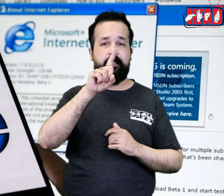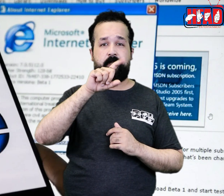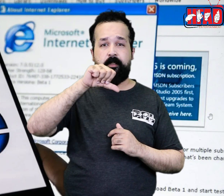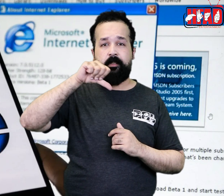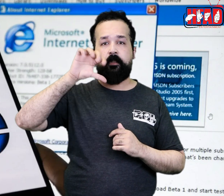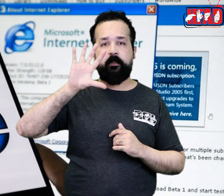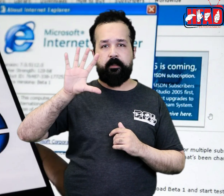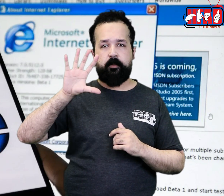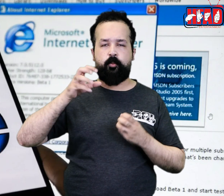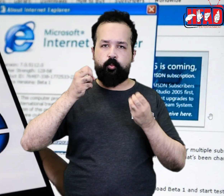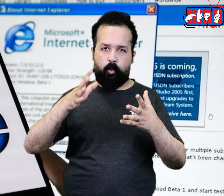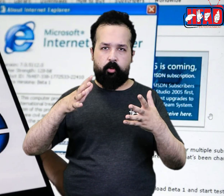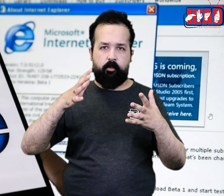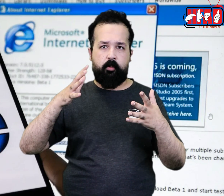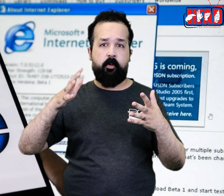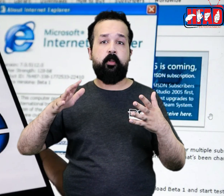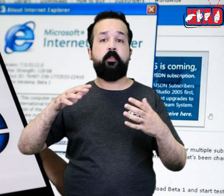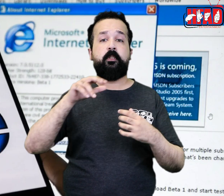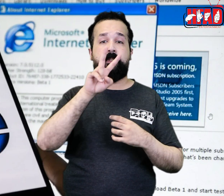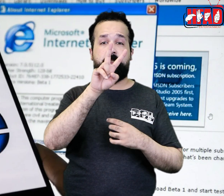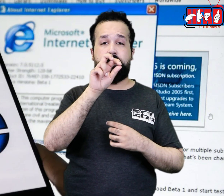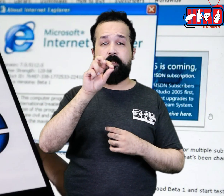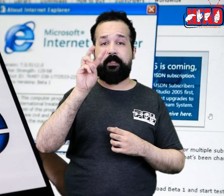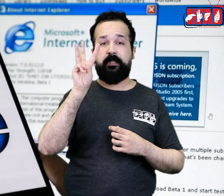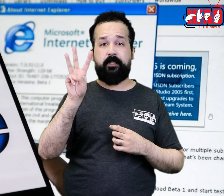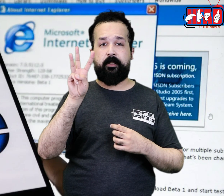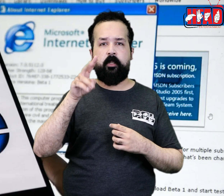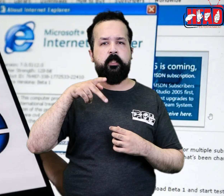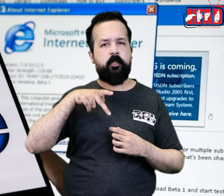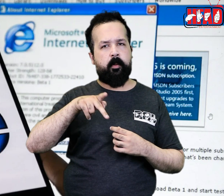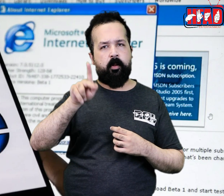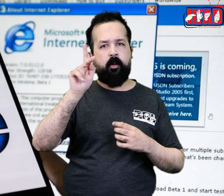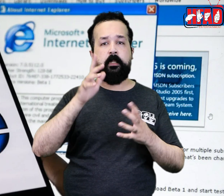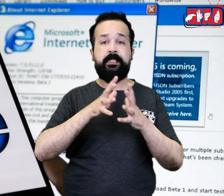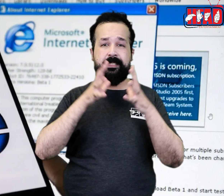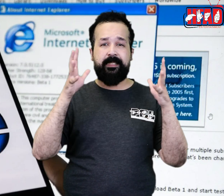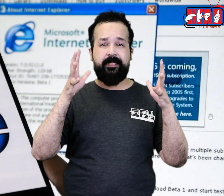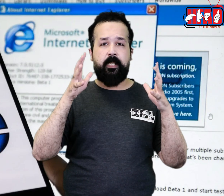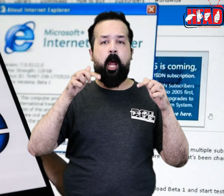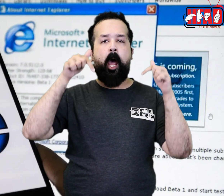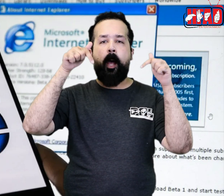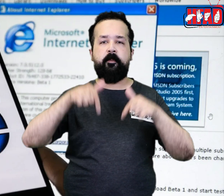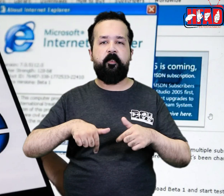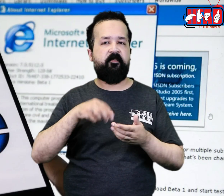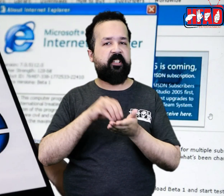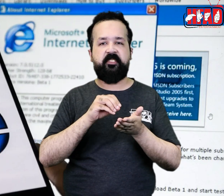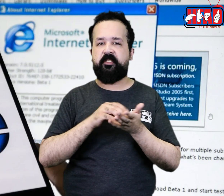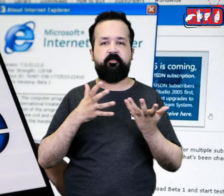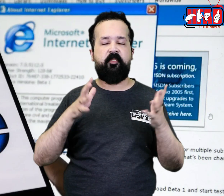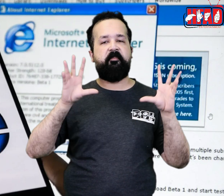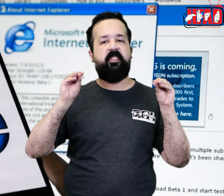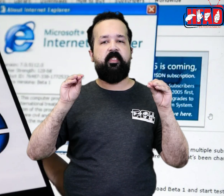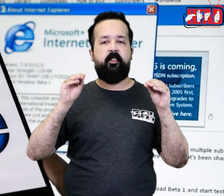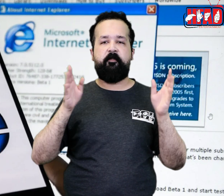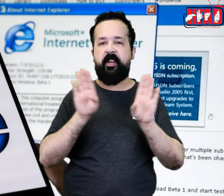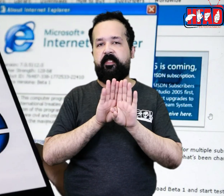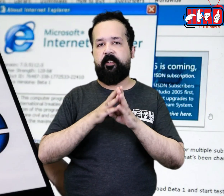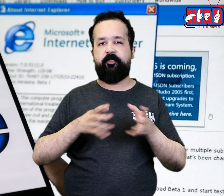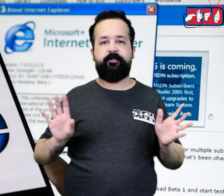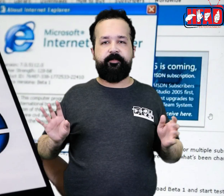In 2003, the browser was at its peak.